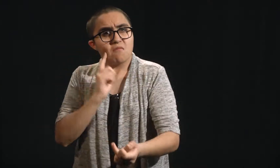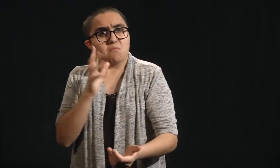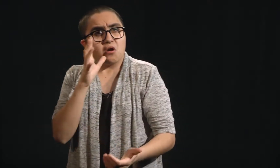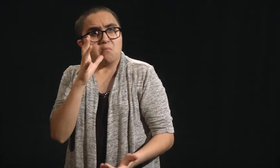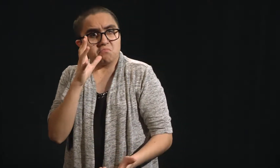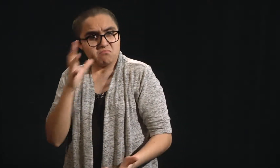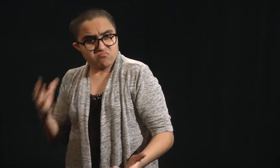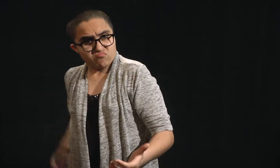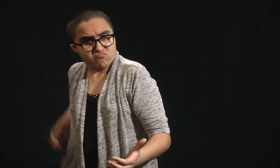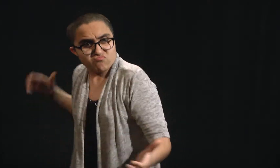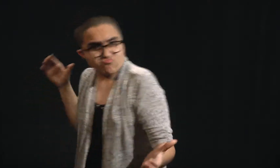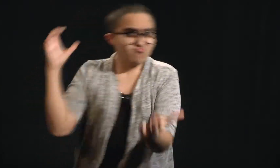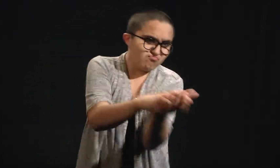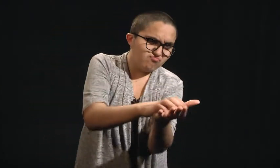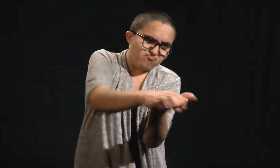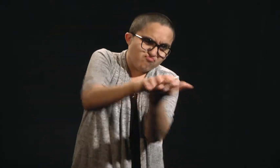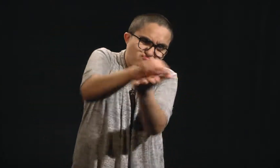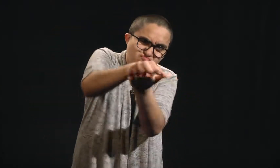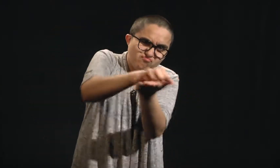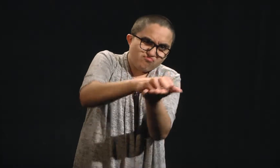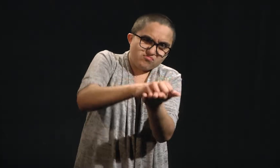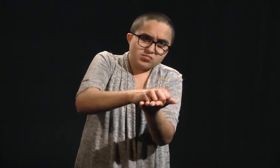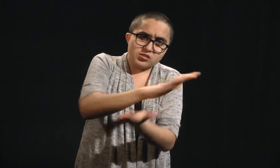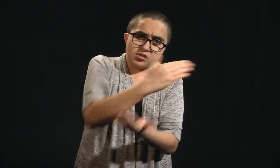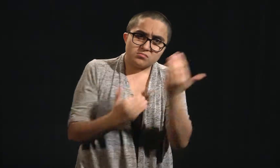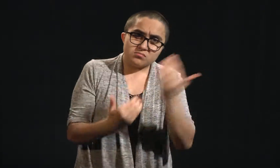does his mother wash his hands with soap?